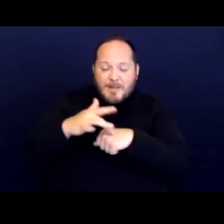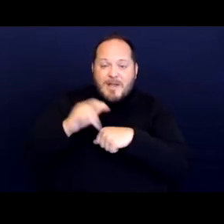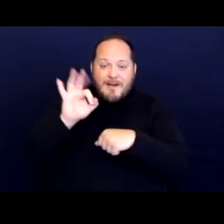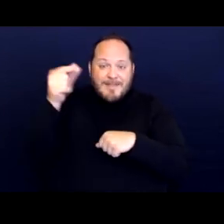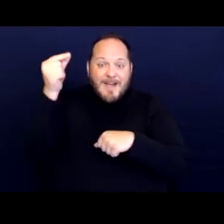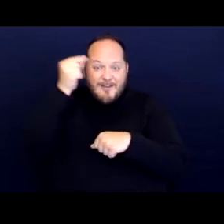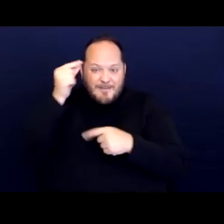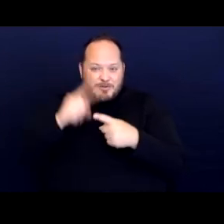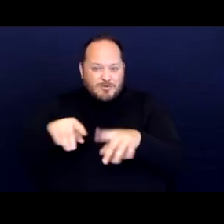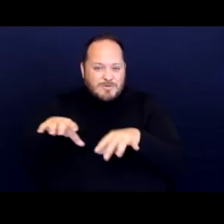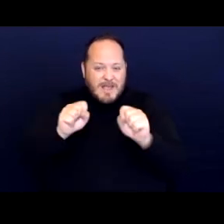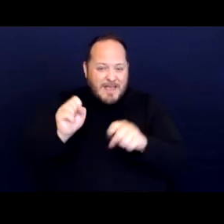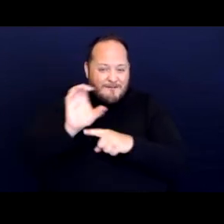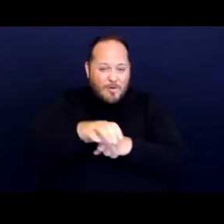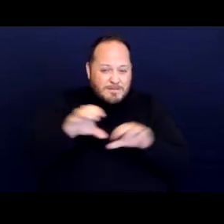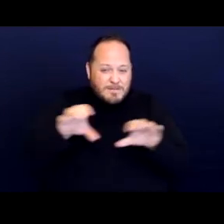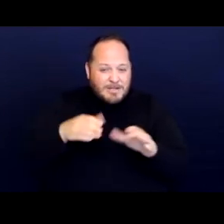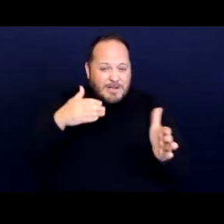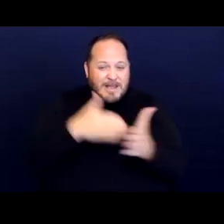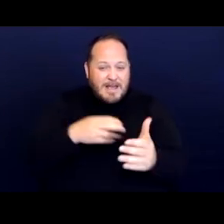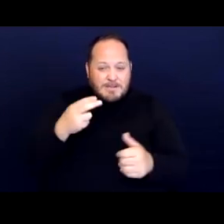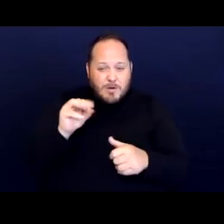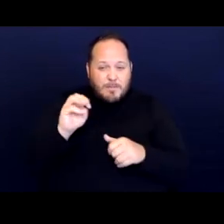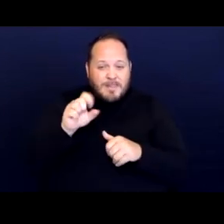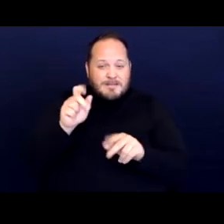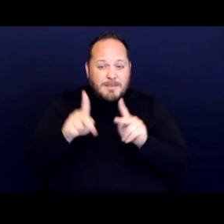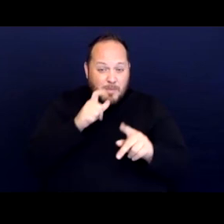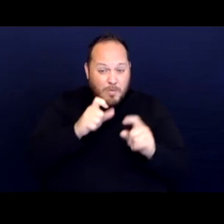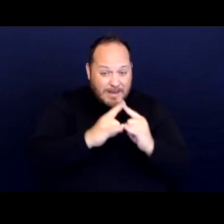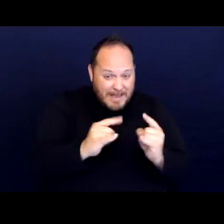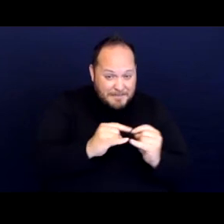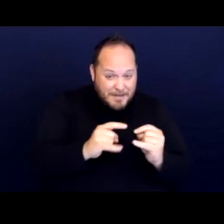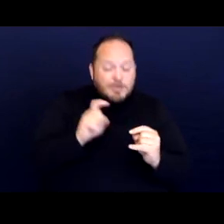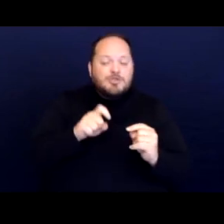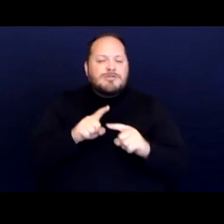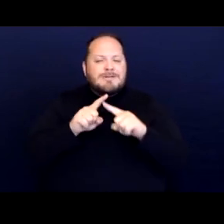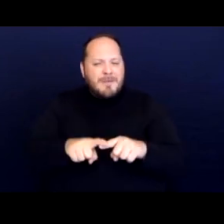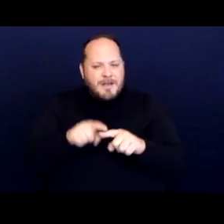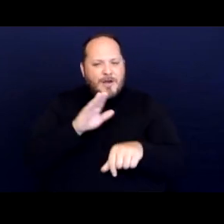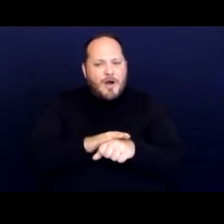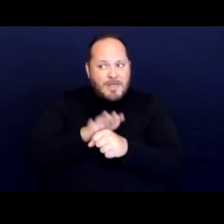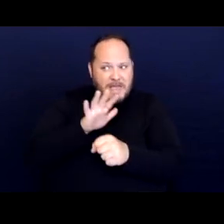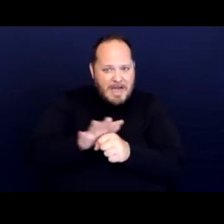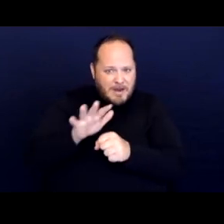against homeless people, correct camping should depend on the adequacy of the conditions